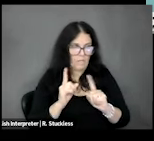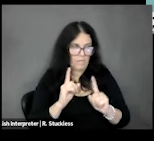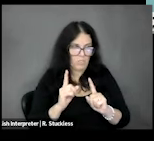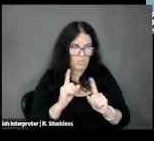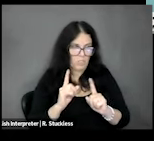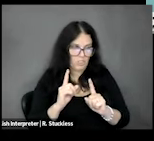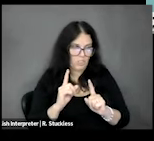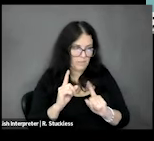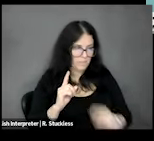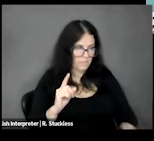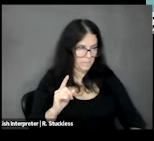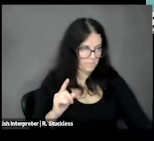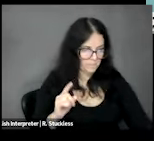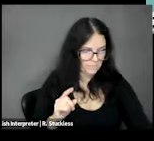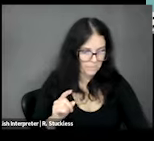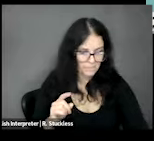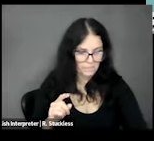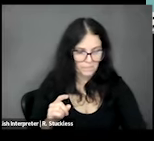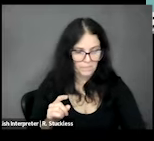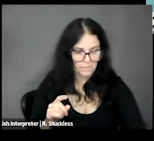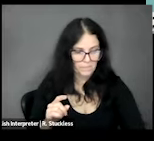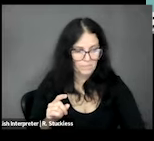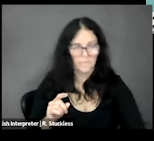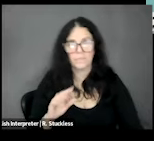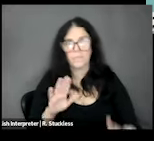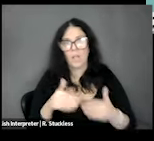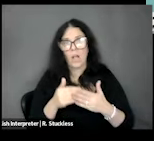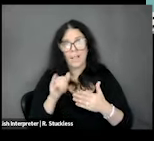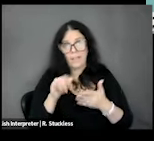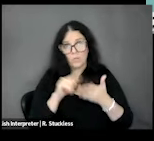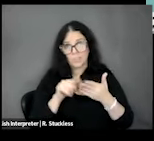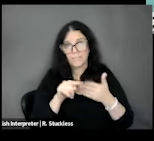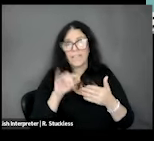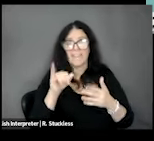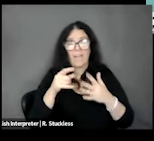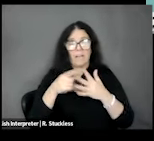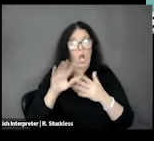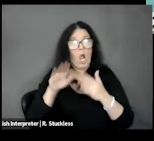So, the All of Us Research Program is an initiative from the National Institutes of Health to create